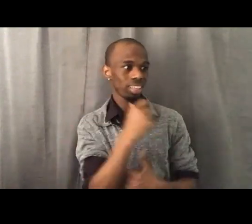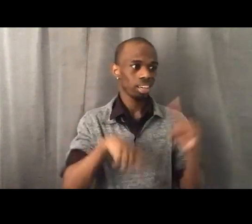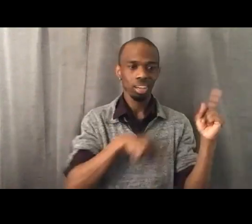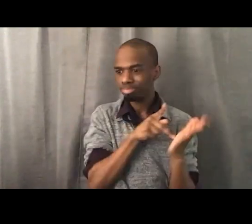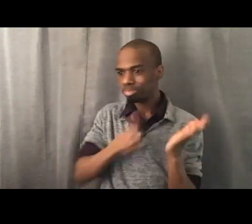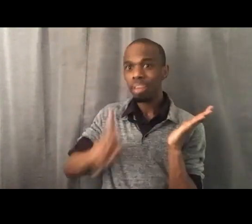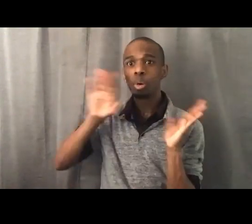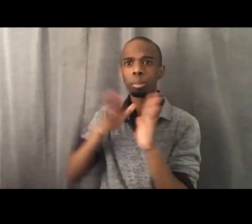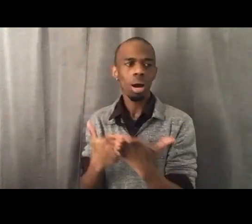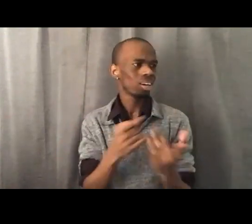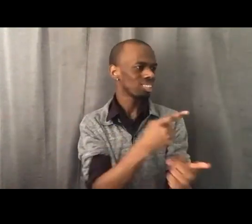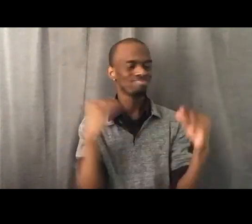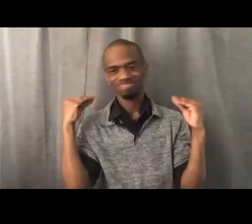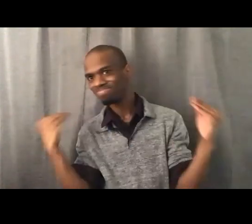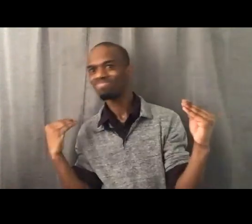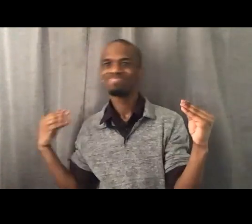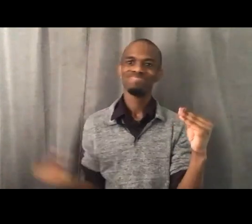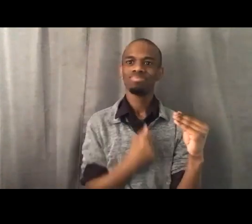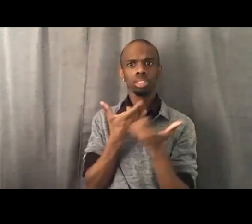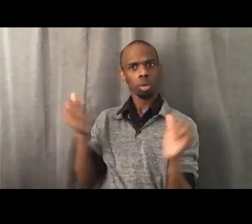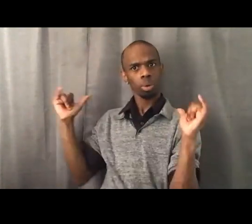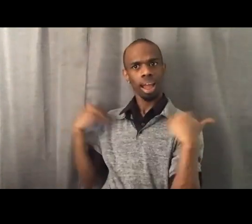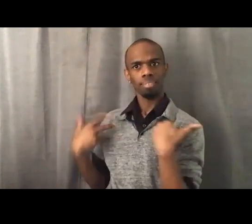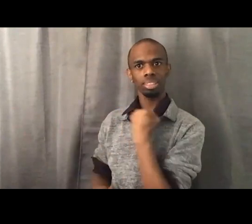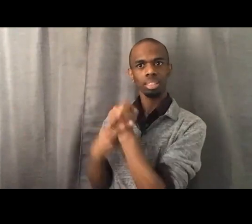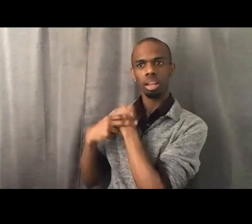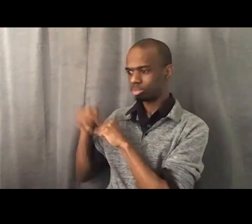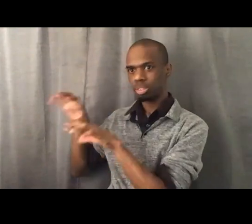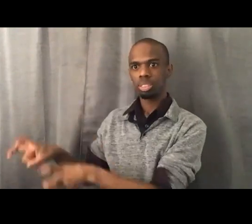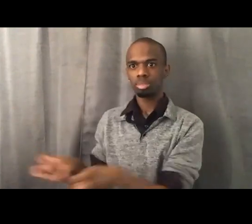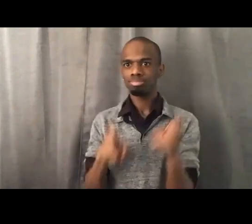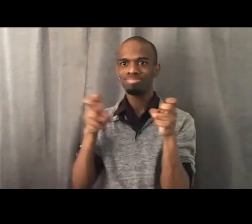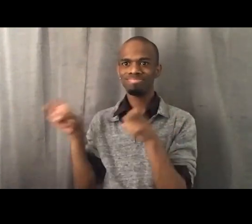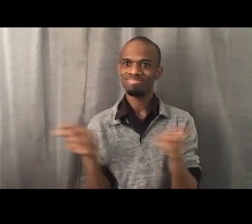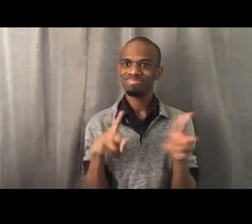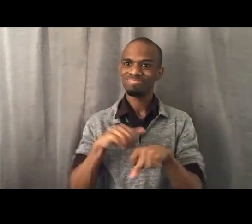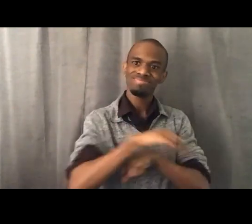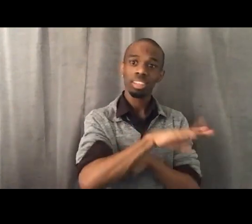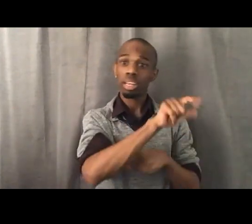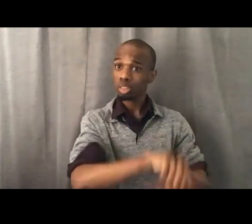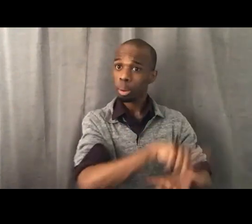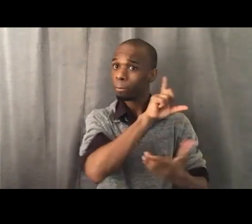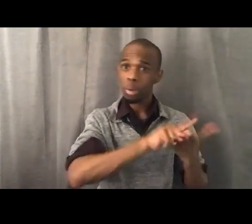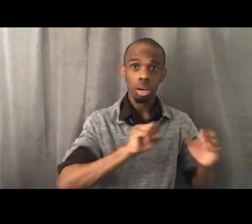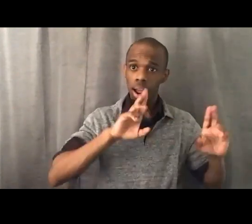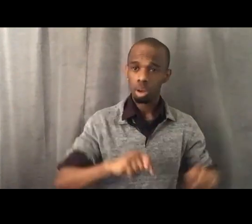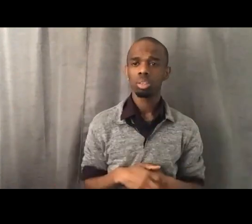they can check out the books, they can read and study together there, but also when we got cash donations at our events,